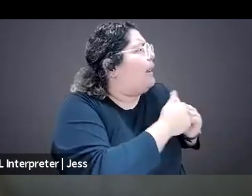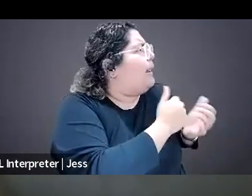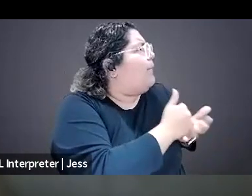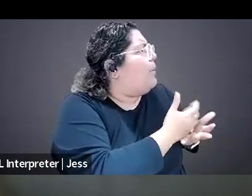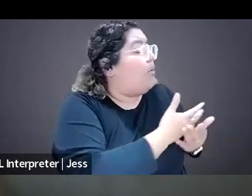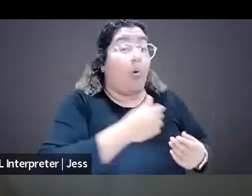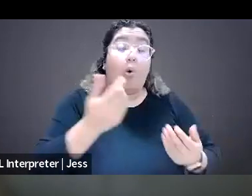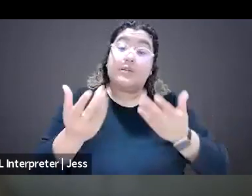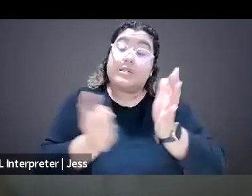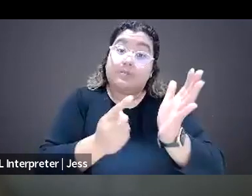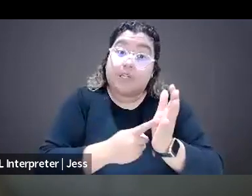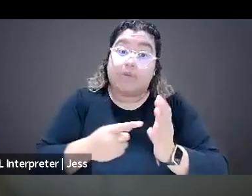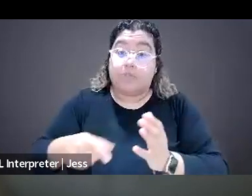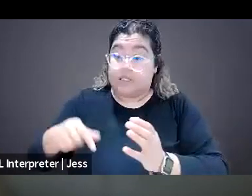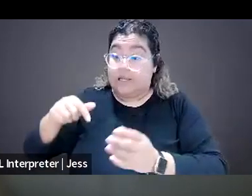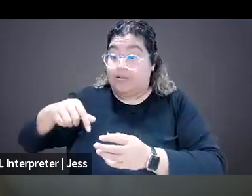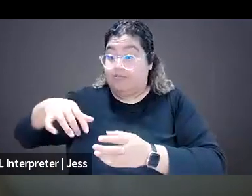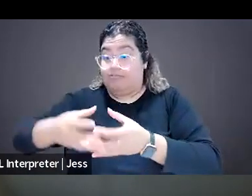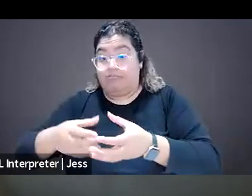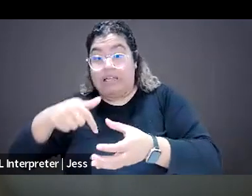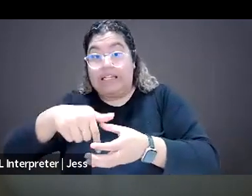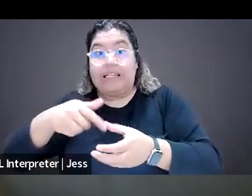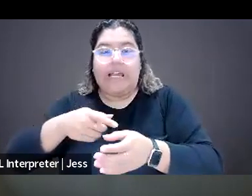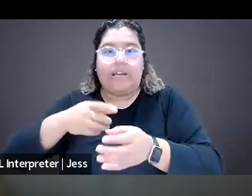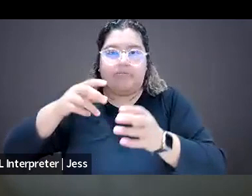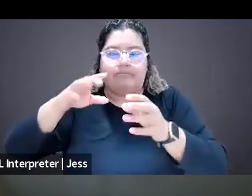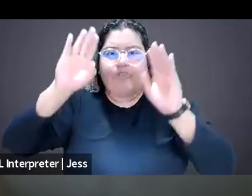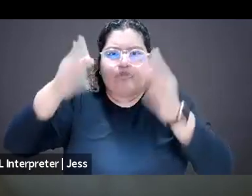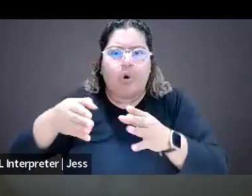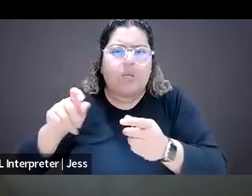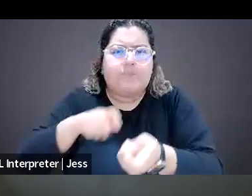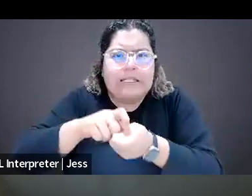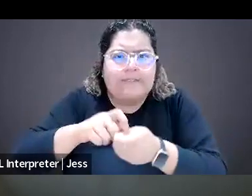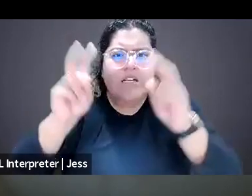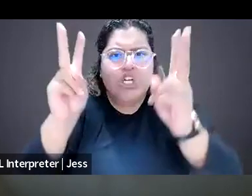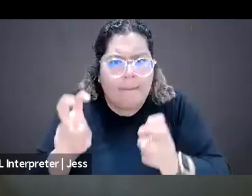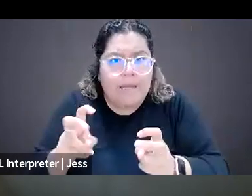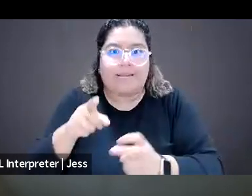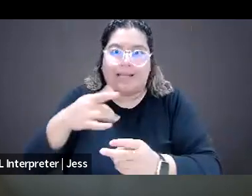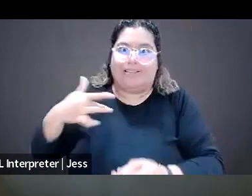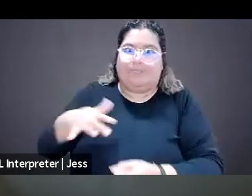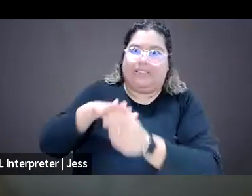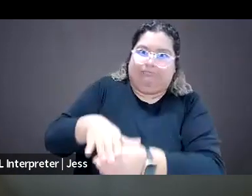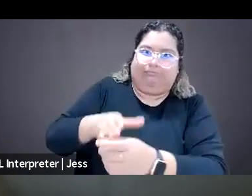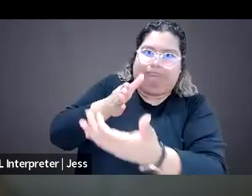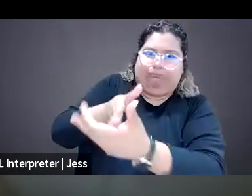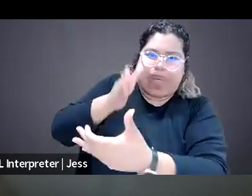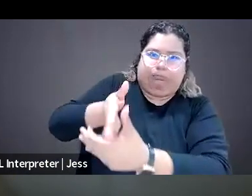Or that the fact that for example they feel the safest to talk to, and this is a huge burden to put